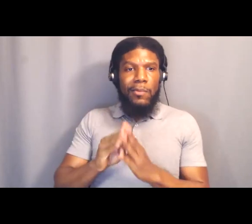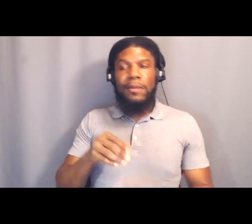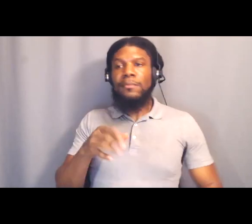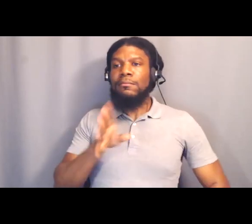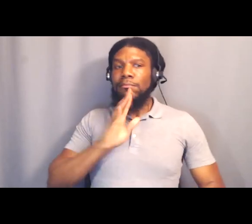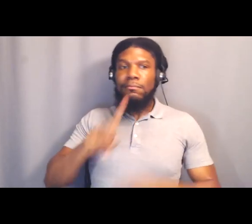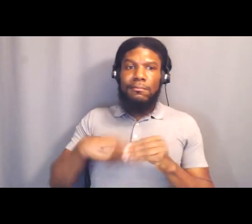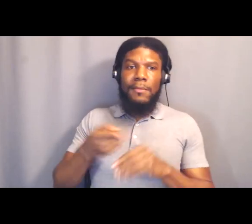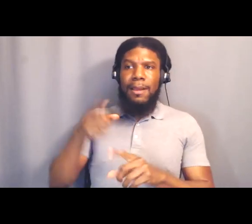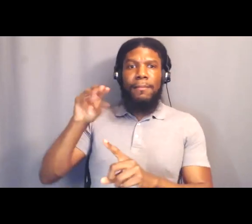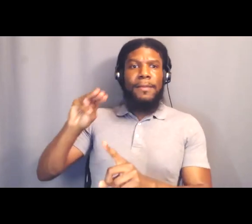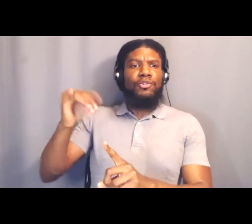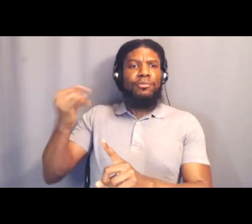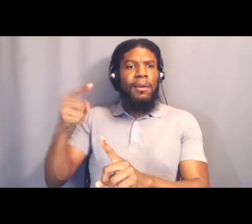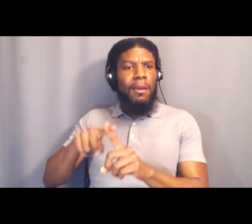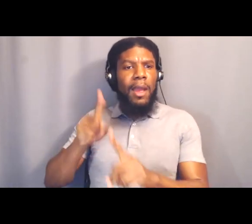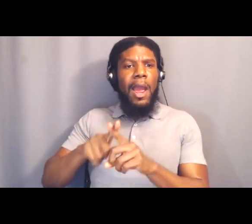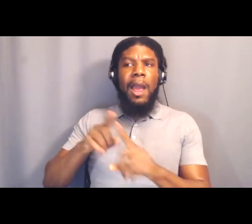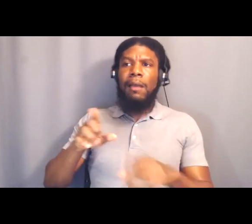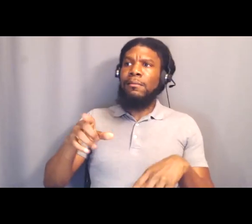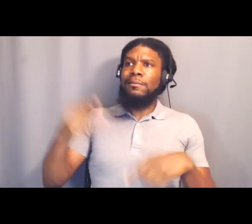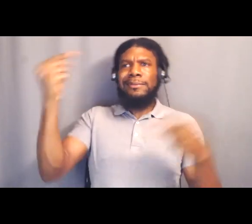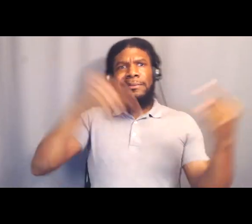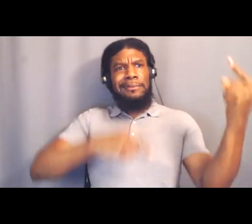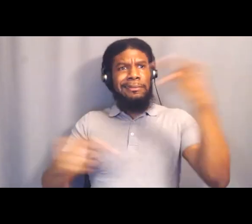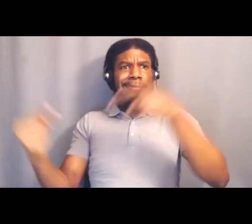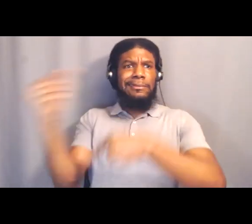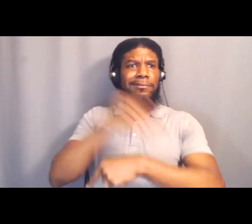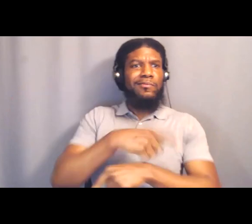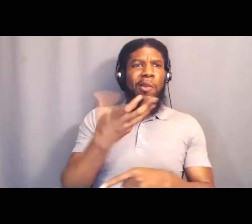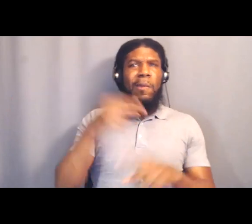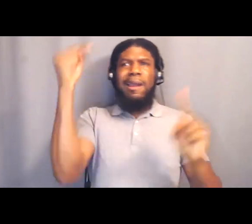"This is what we wanna fund." We're also in the midst of a fight around the city budget.